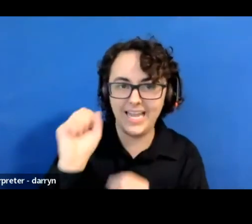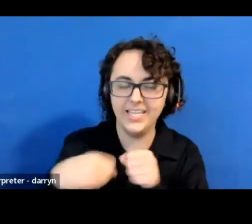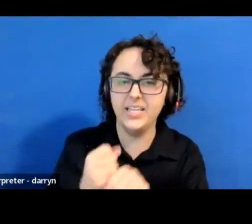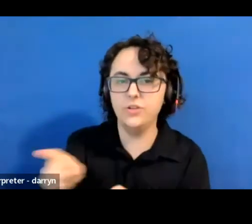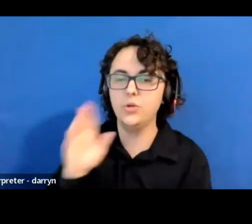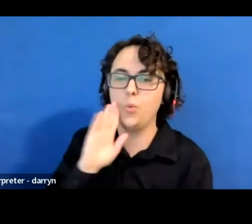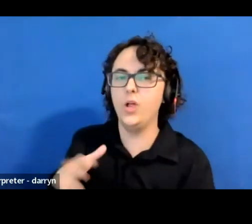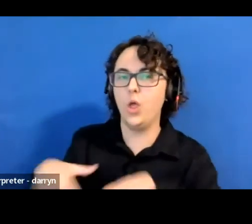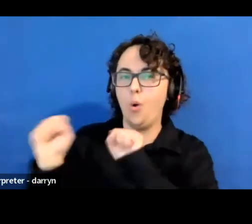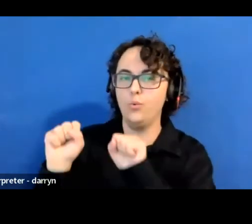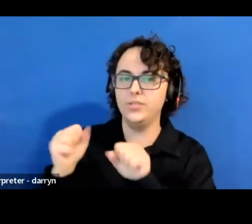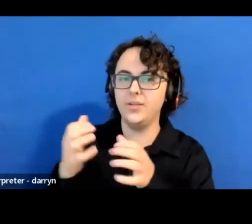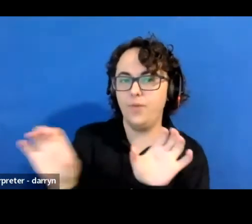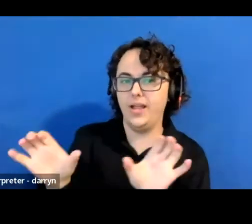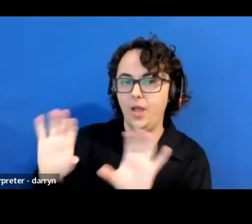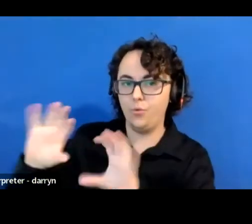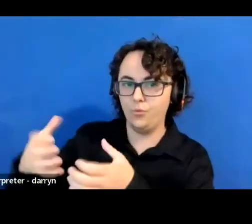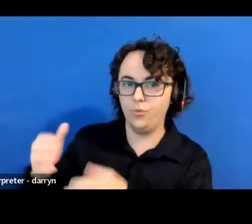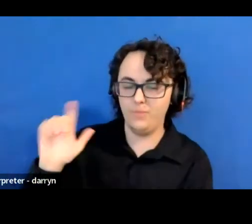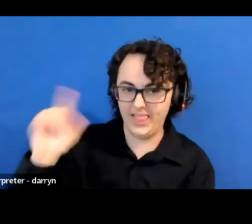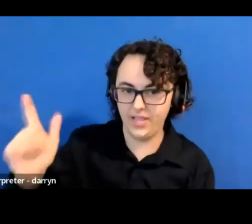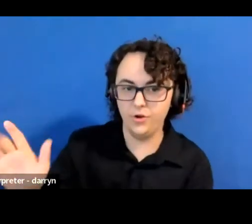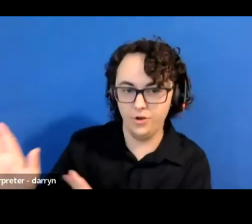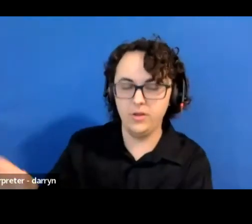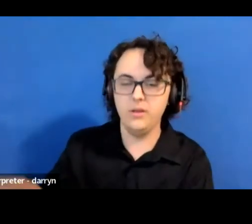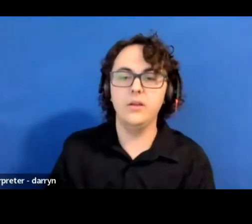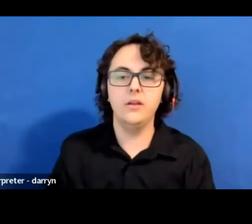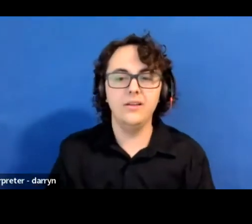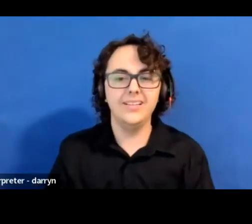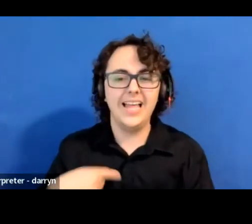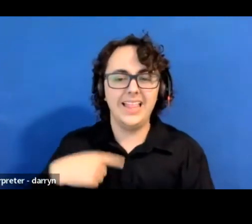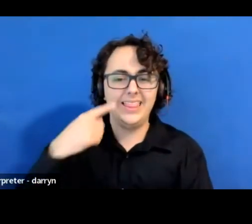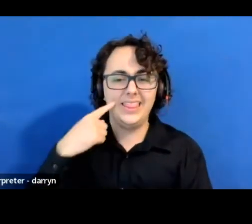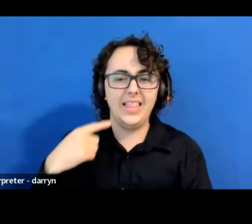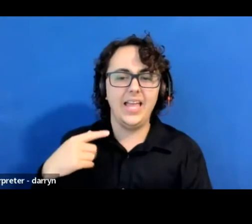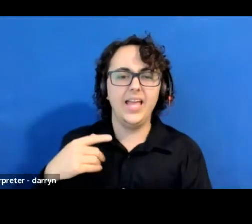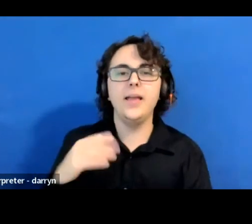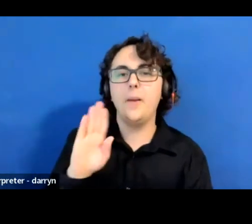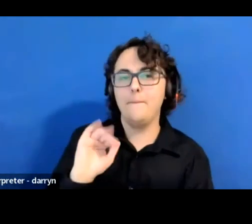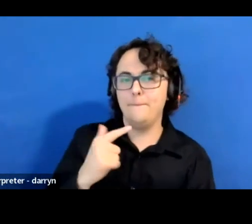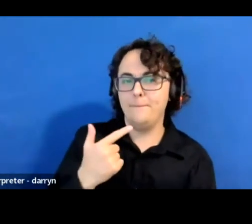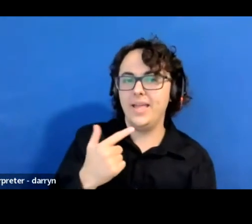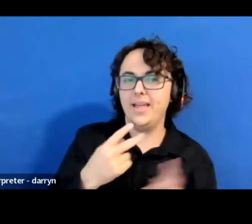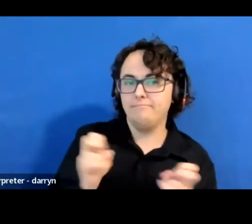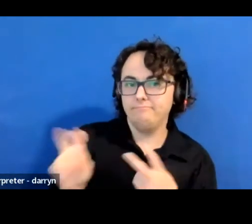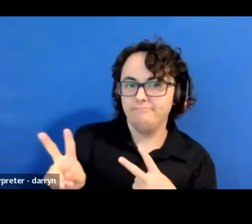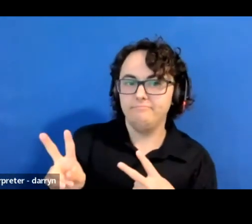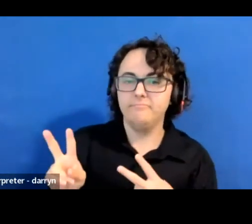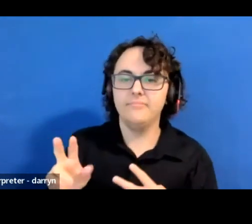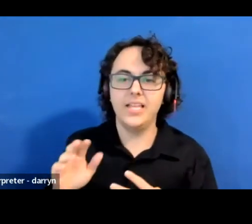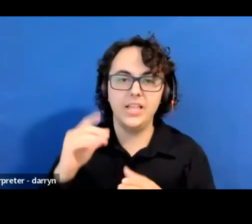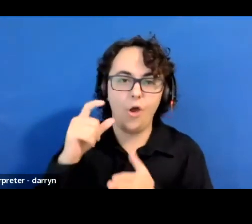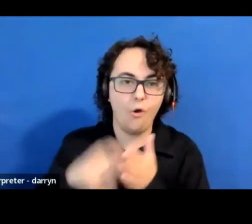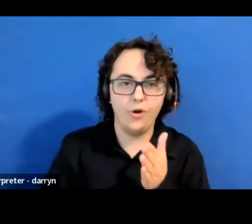on that topic and I think big strapping the link to the article in the chat, but the article also